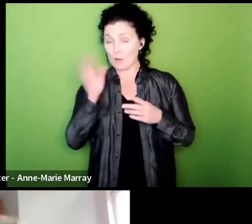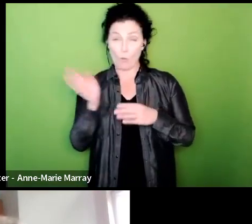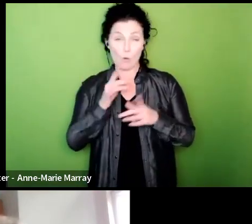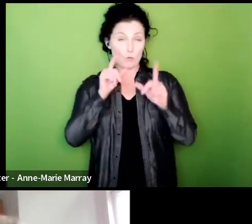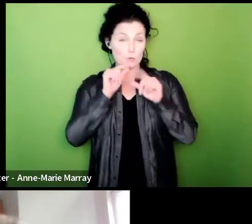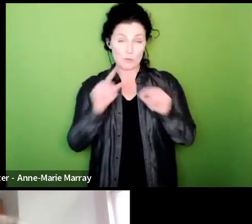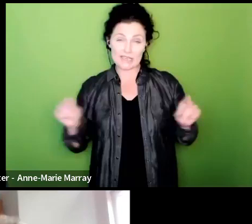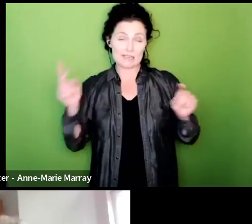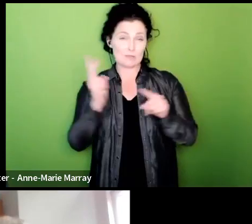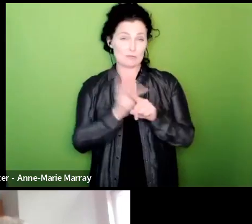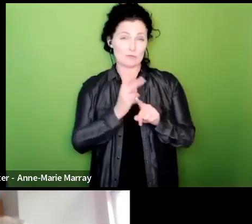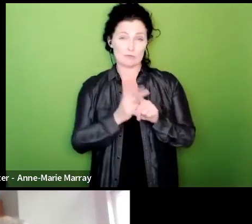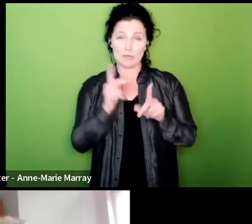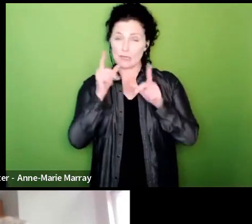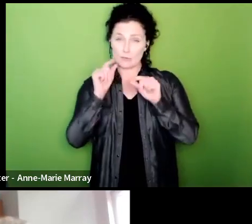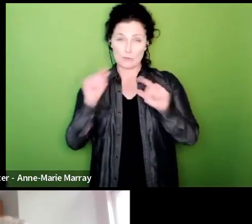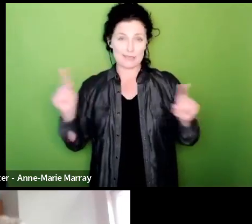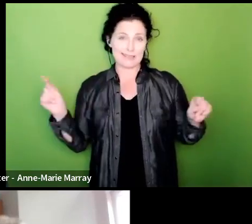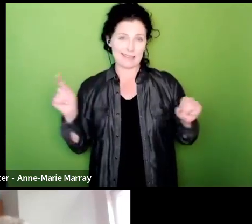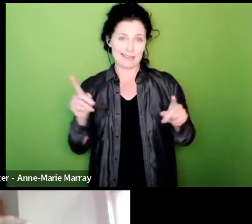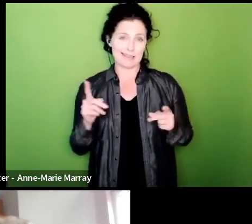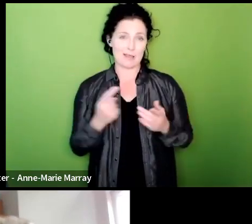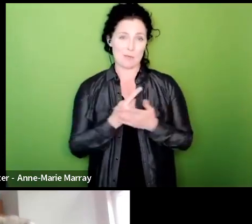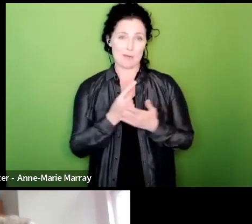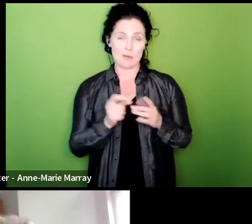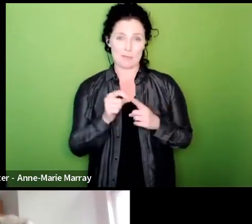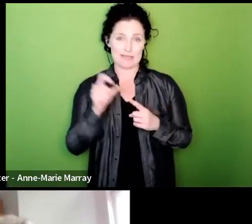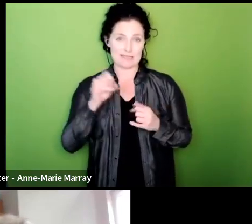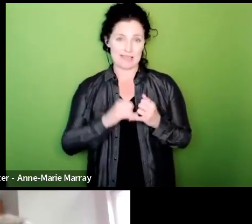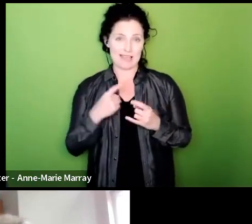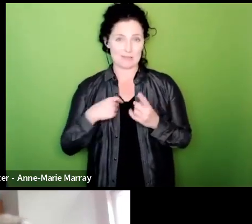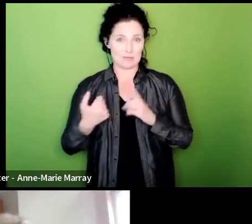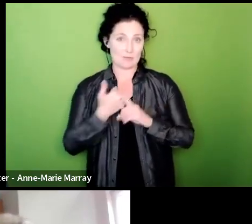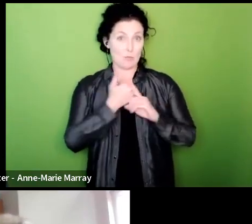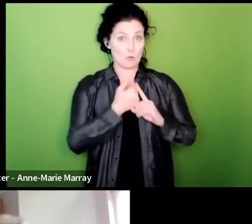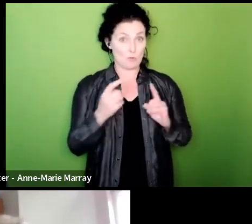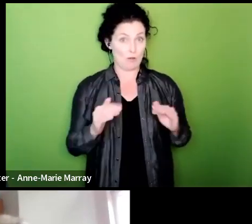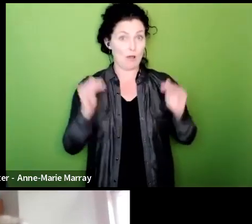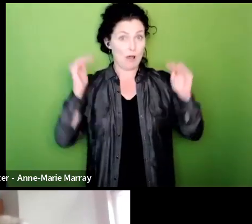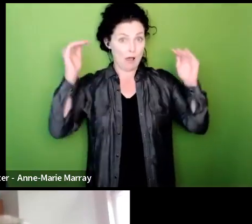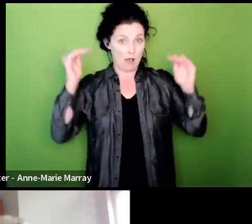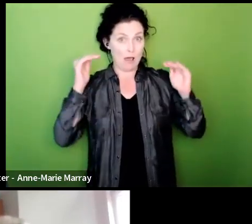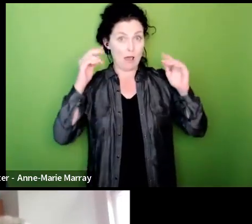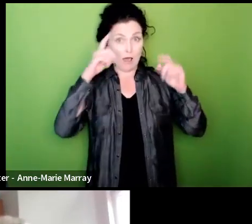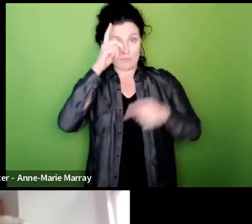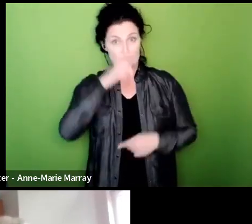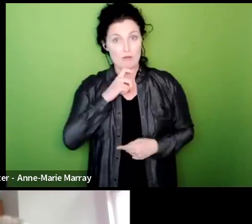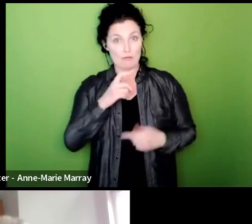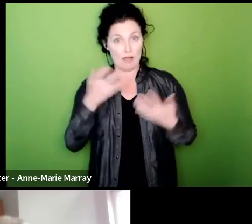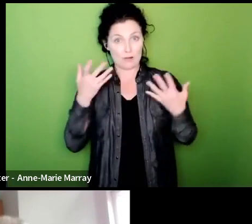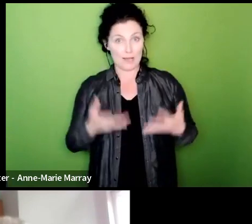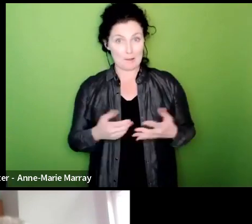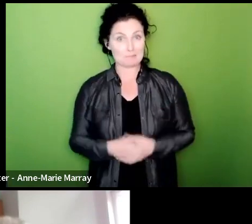of messages about PCS right now so we are very high profile right at this moment okay uh Nick